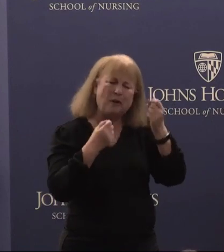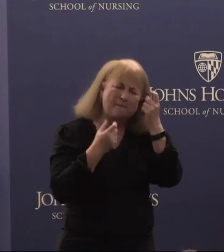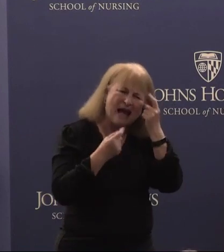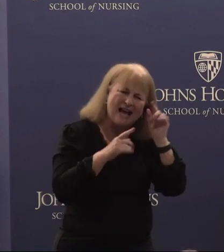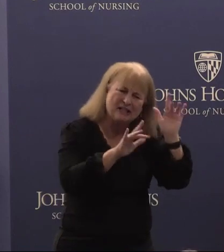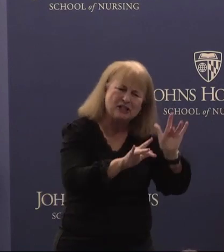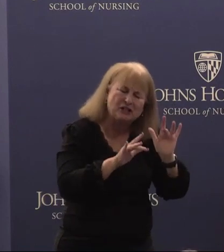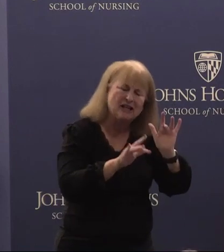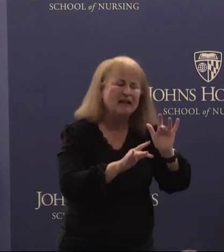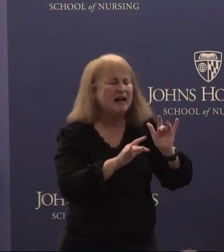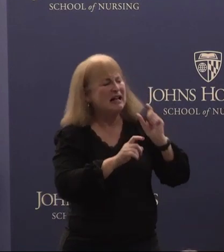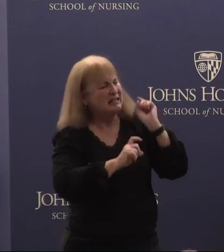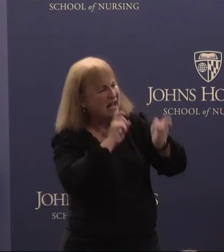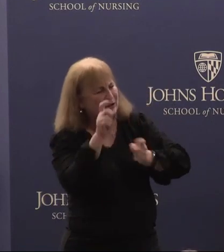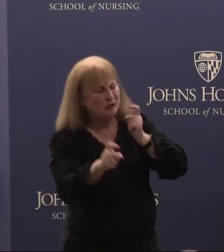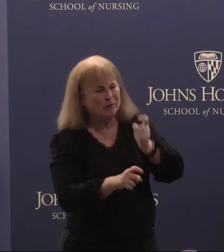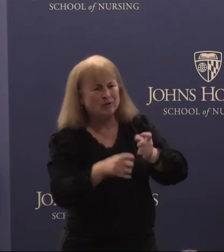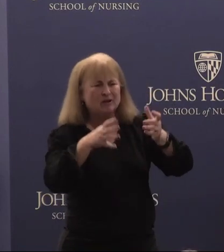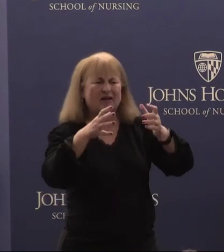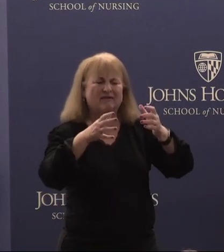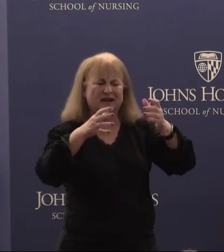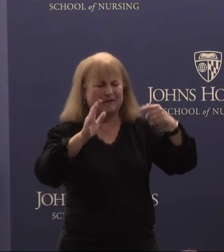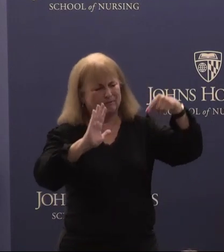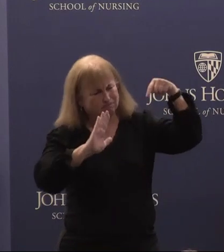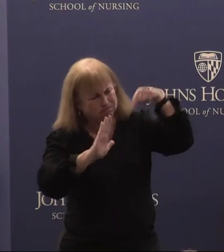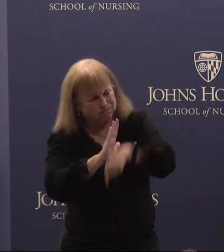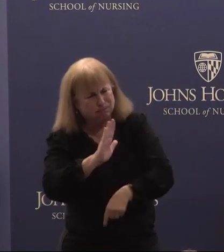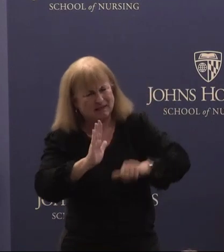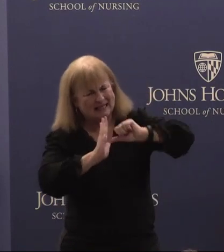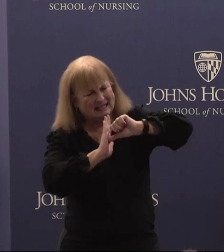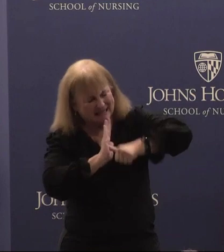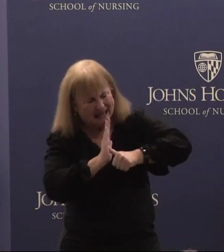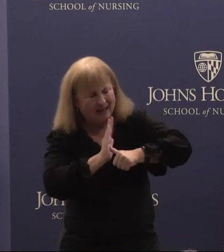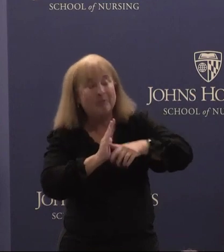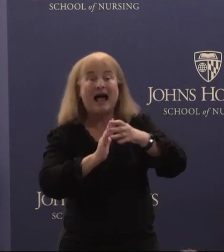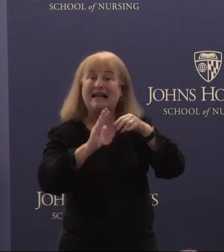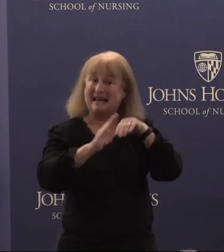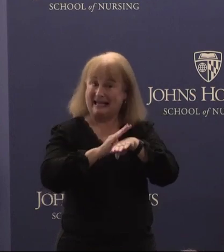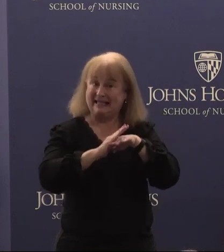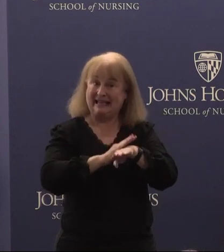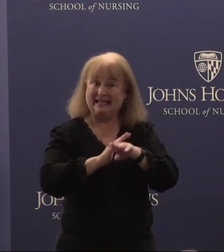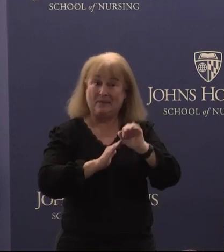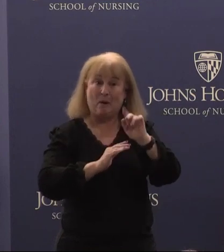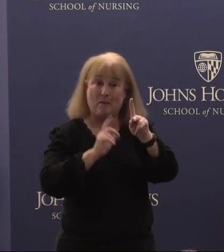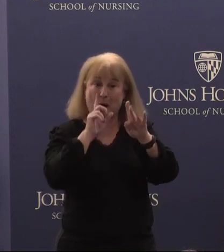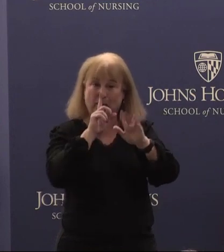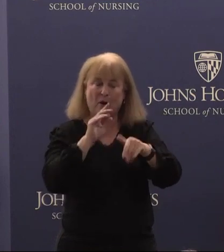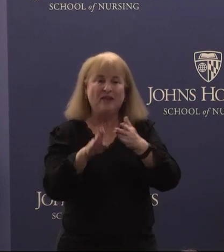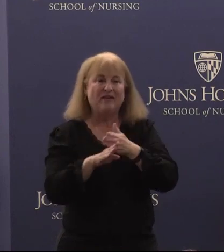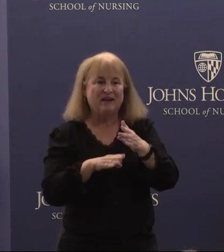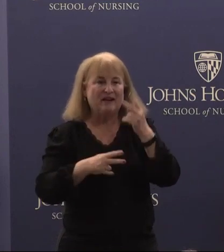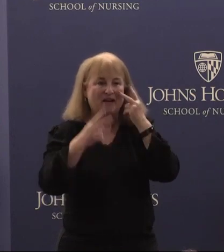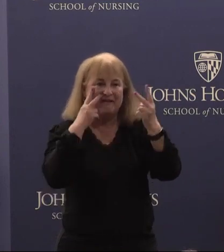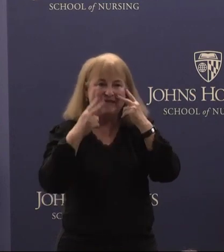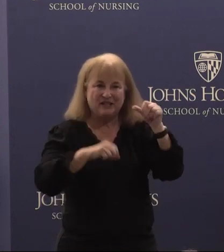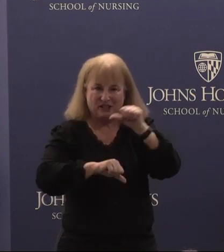and contributions have left an indelible and accessible mark on the field of vision science,